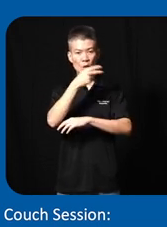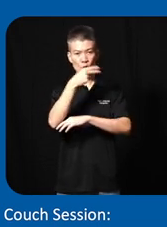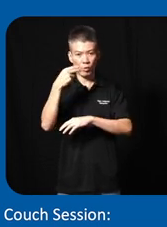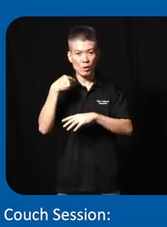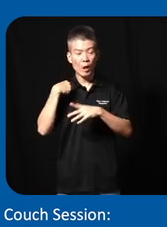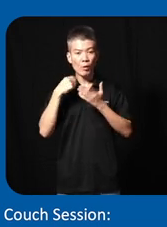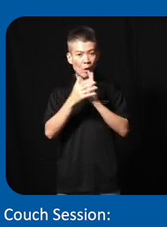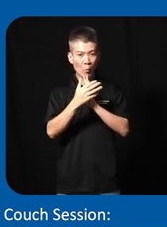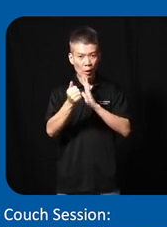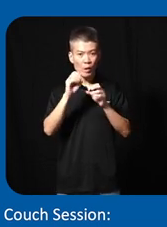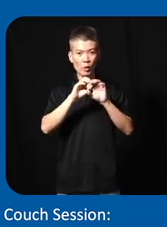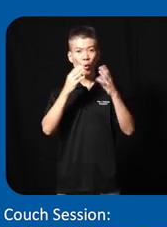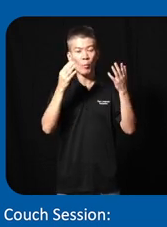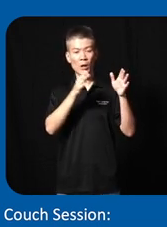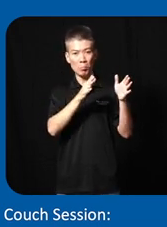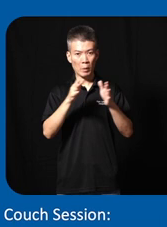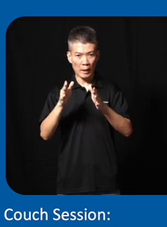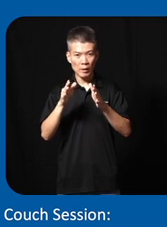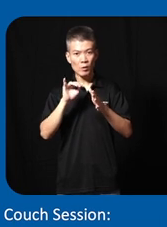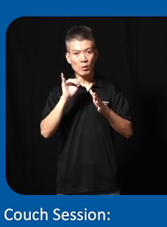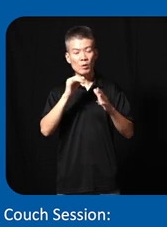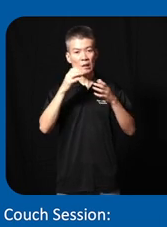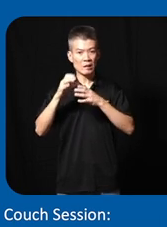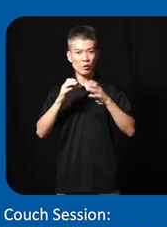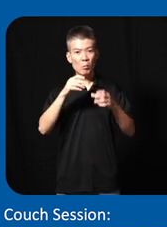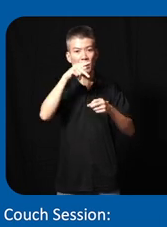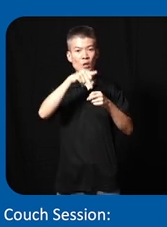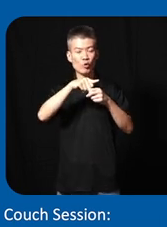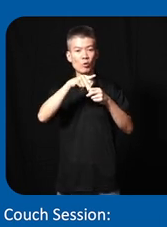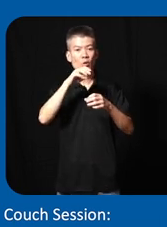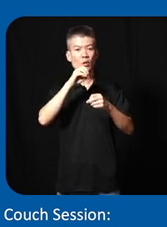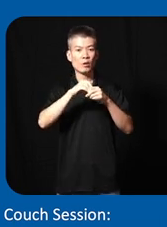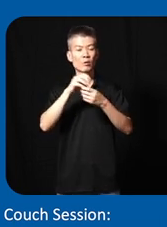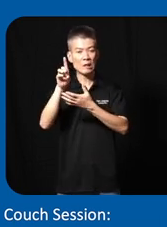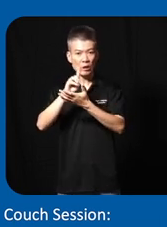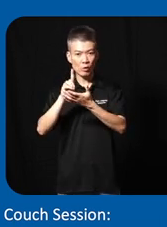expertise is in urban planning and also citizen participation in the design and development